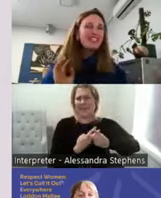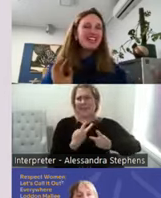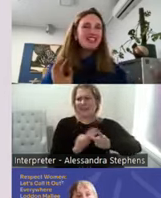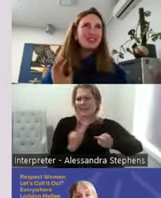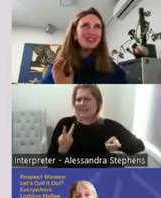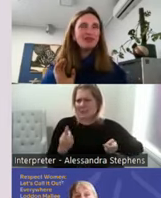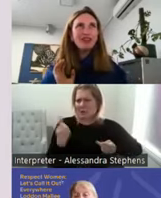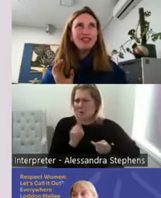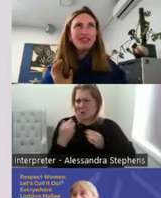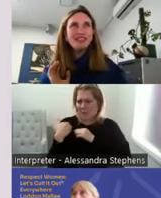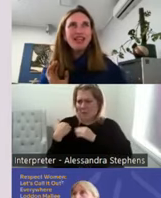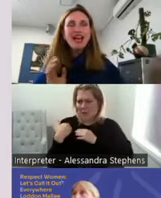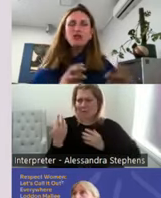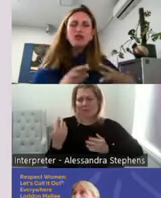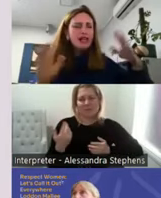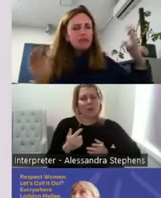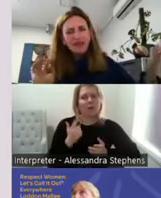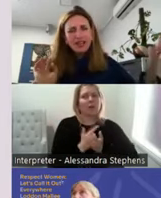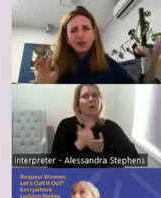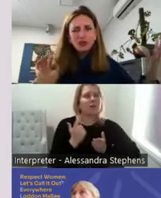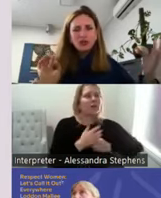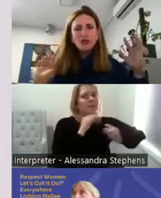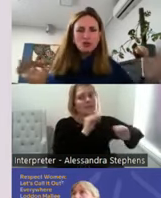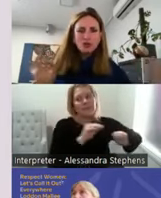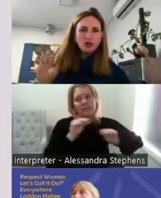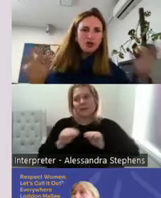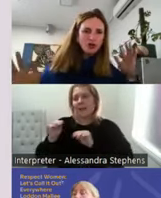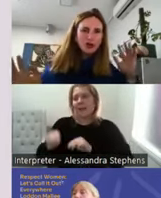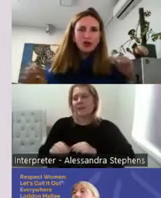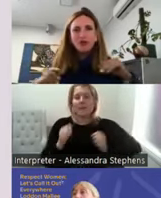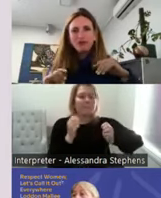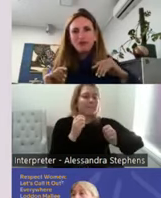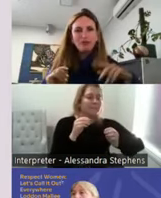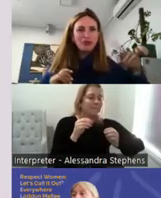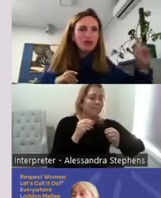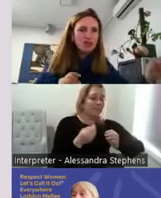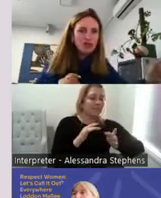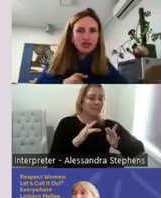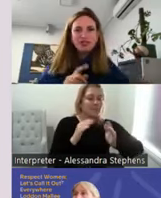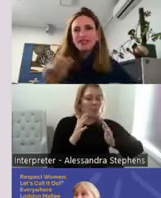educations around this and heaps of articles of whose role whose role people talk to the doctors,